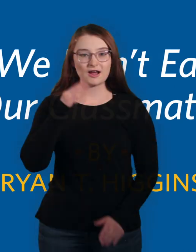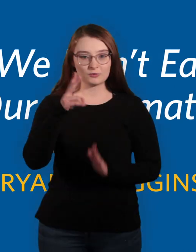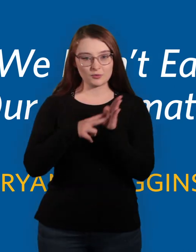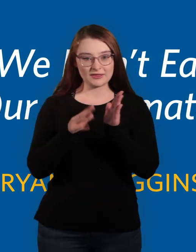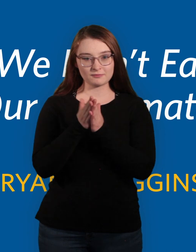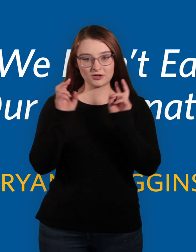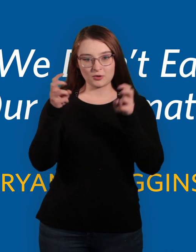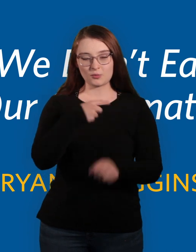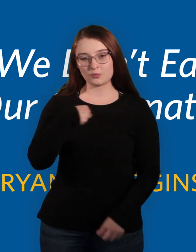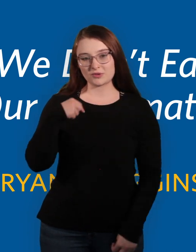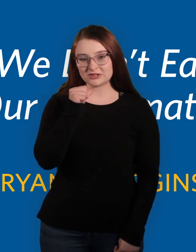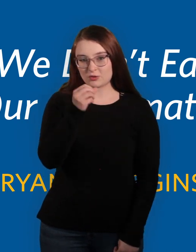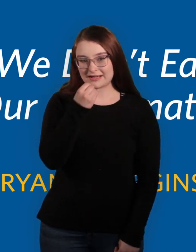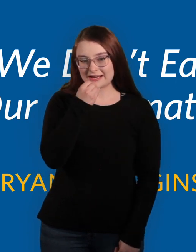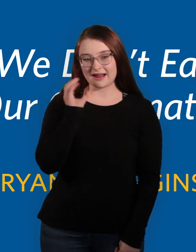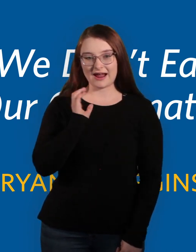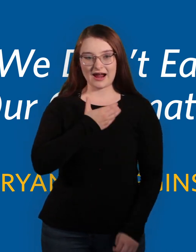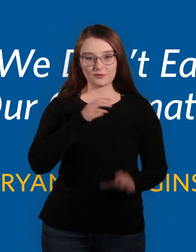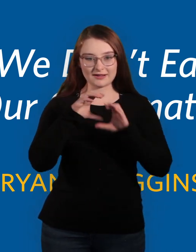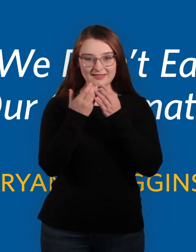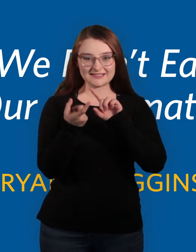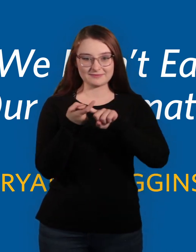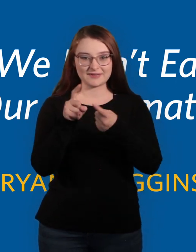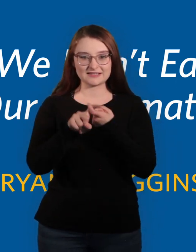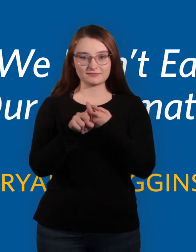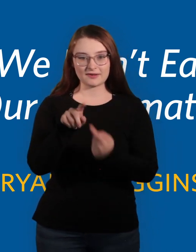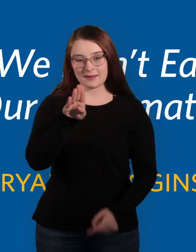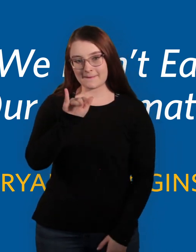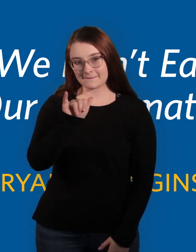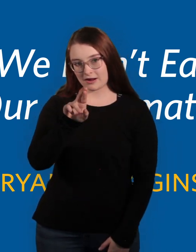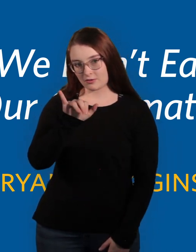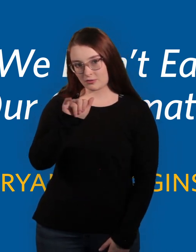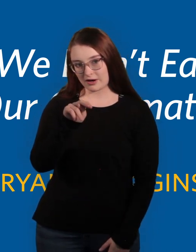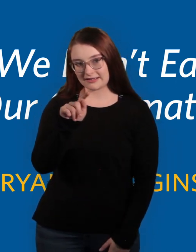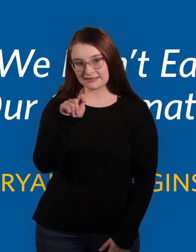Today we'll be reading 'We Don't Eat Our Classmates." It's by Ryan T. Higgins.